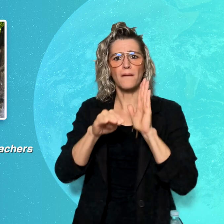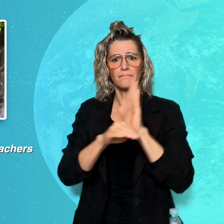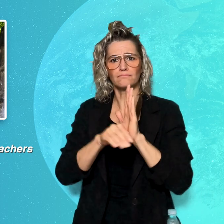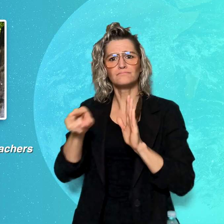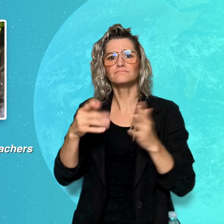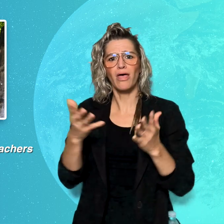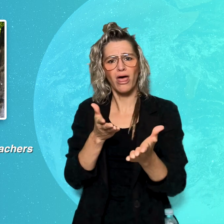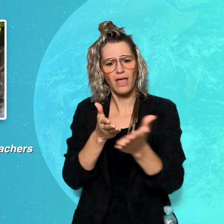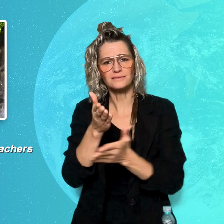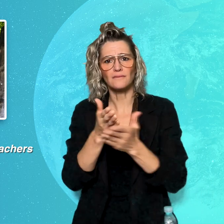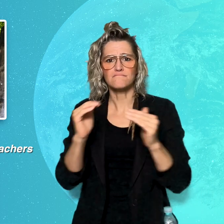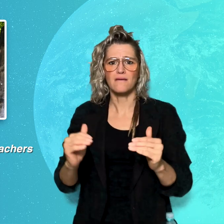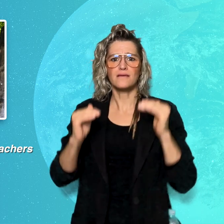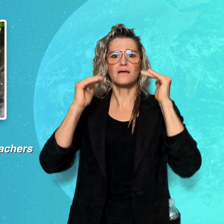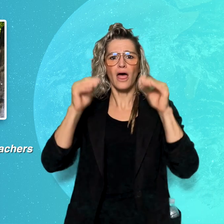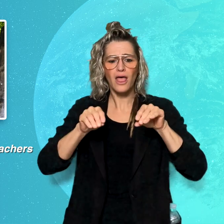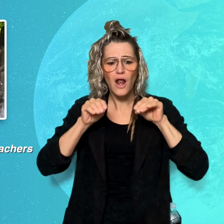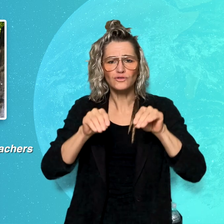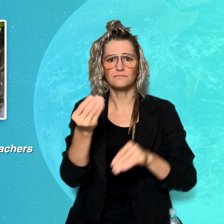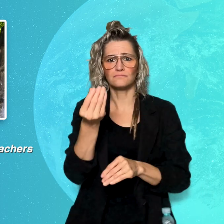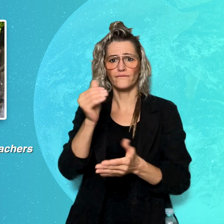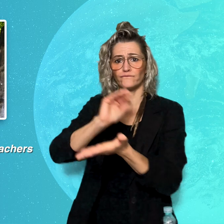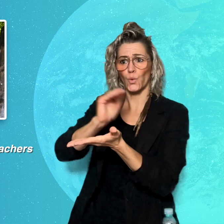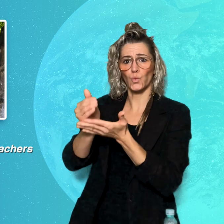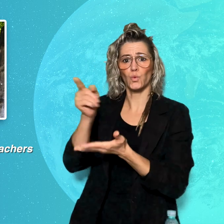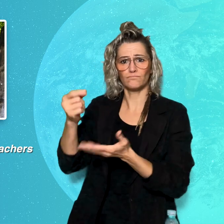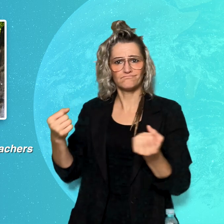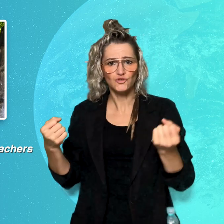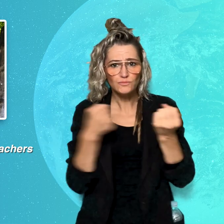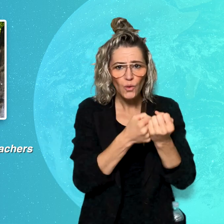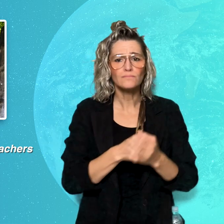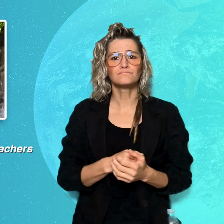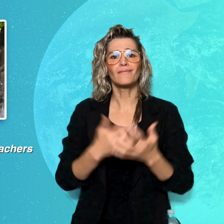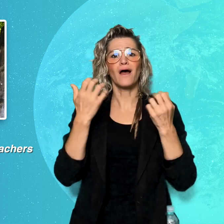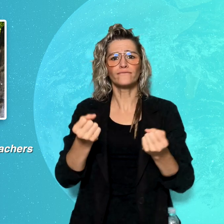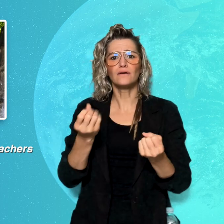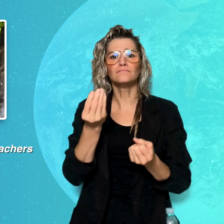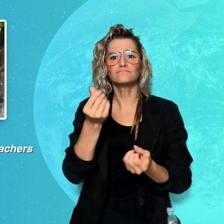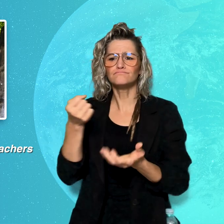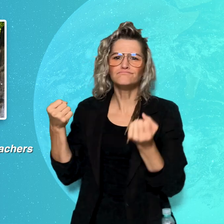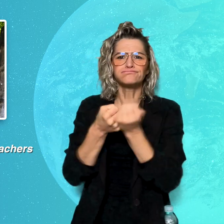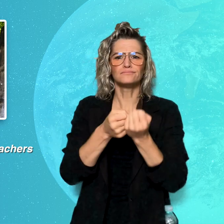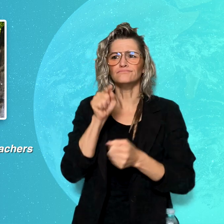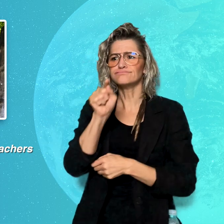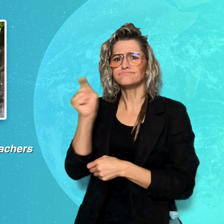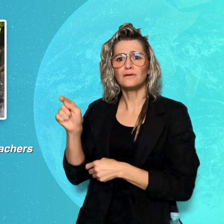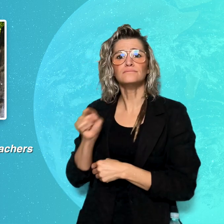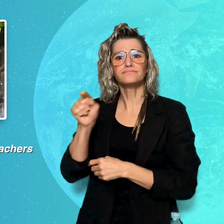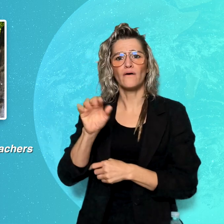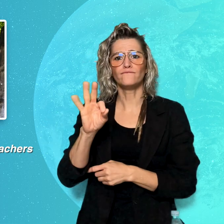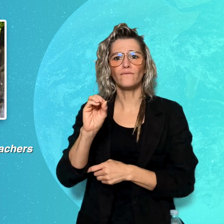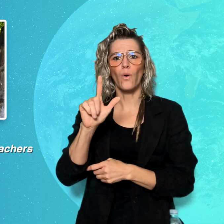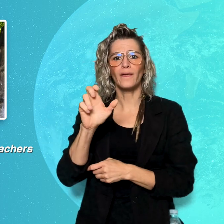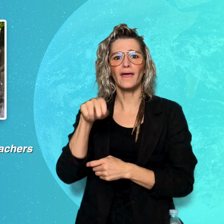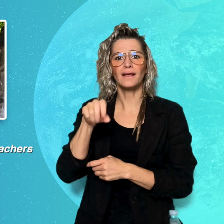Authority's Program for Access to Higher Education Fund, scholarships